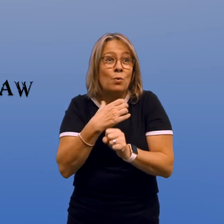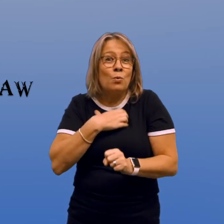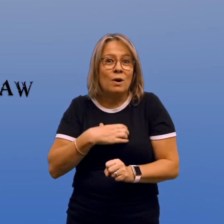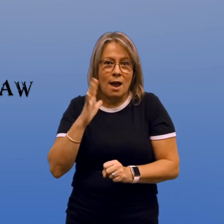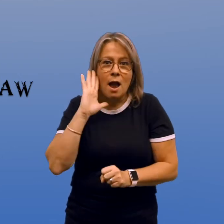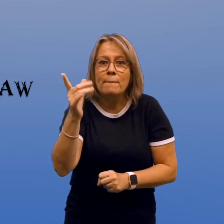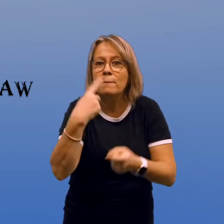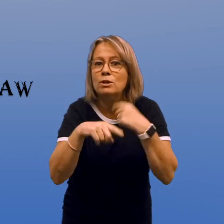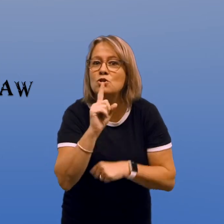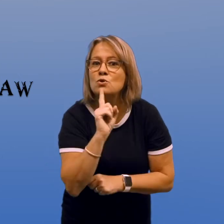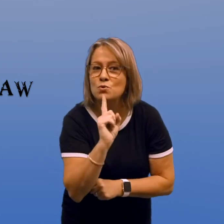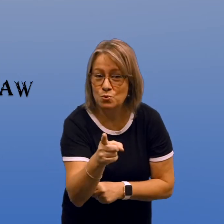that wishes will come true.